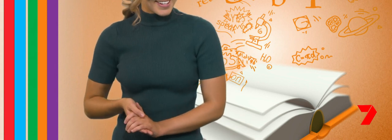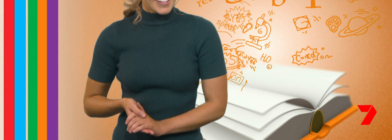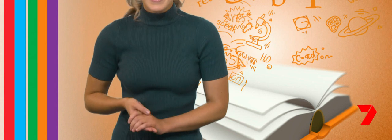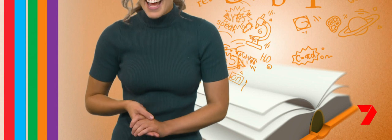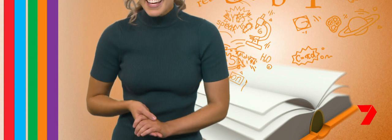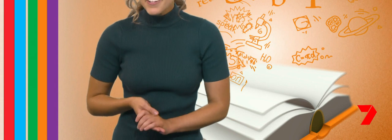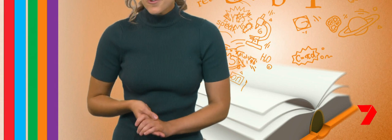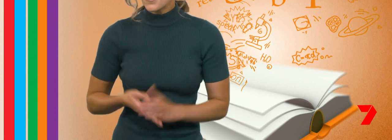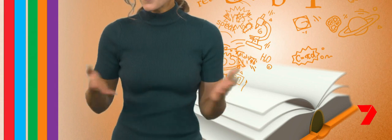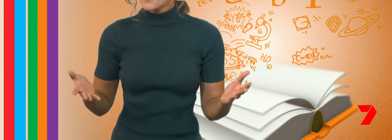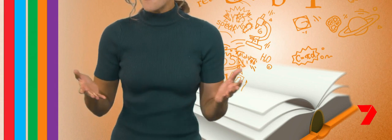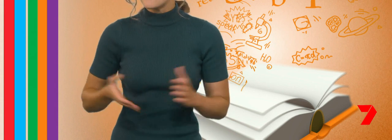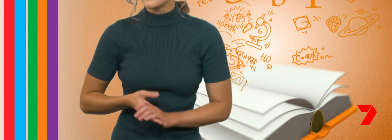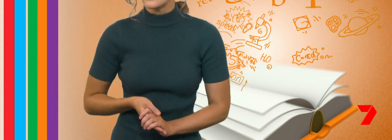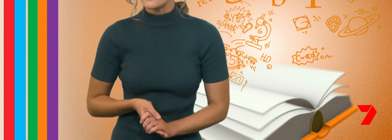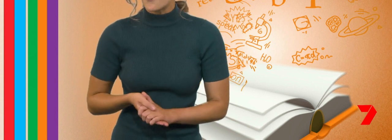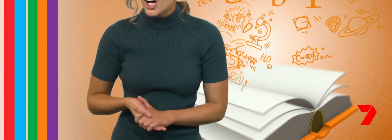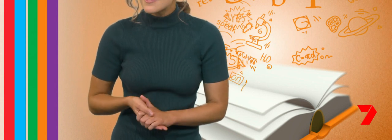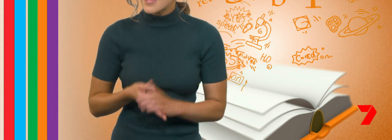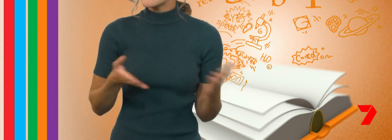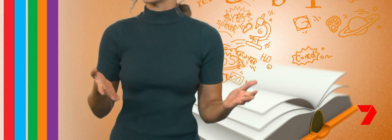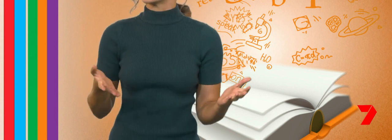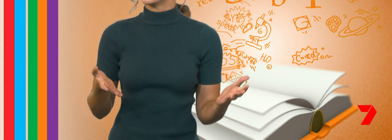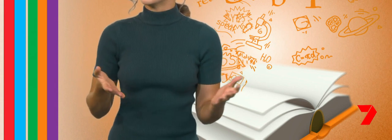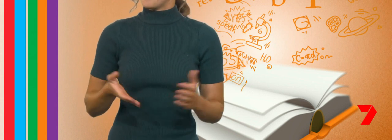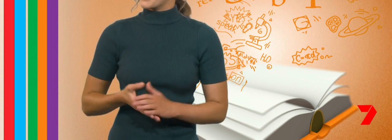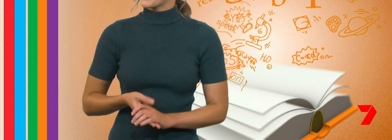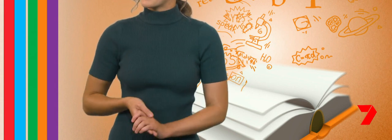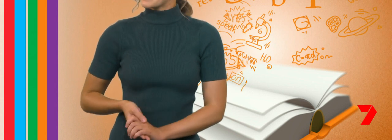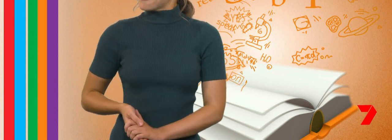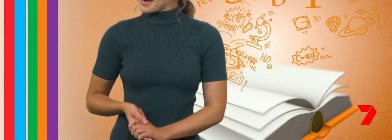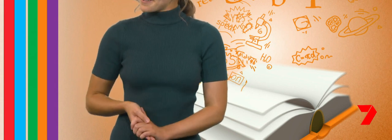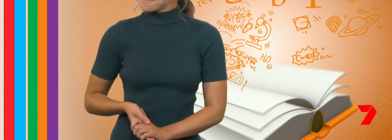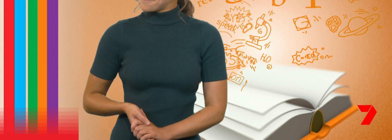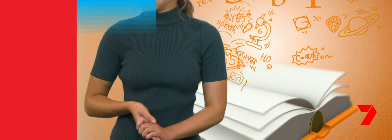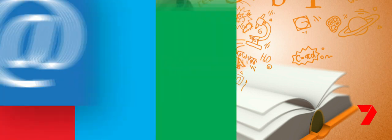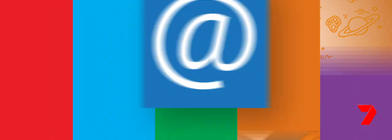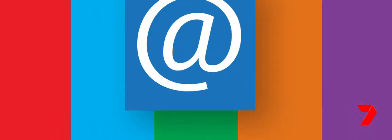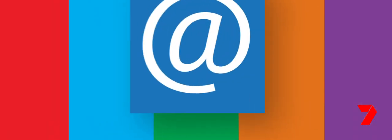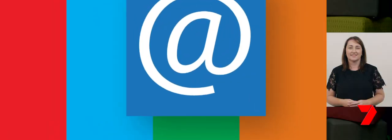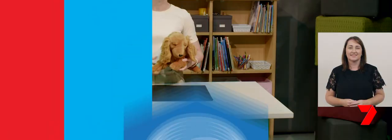Today, you will also have fun looking at words and letters. Enjoy reading and writing!